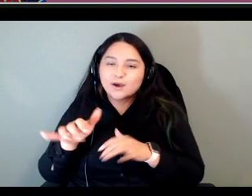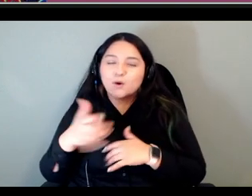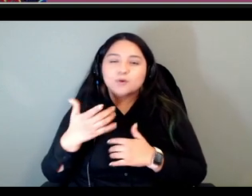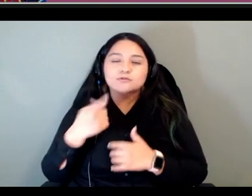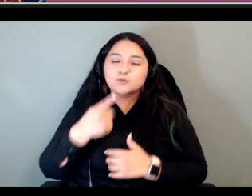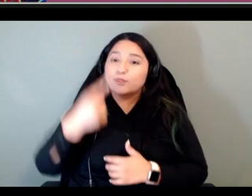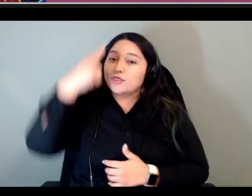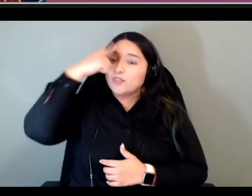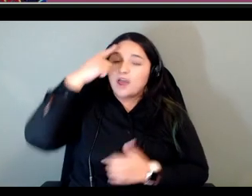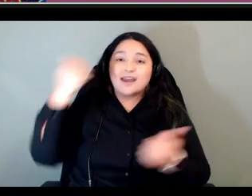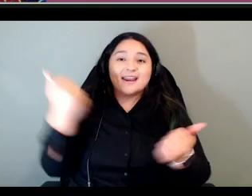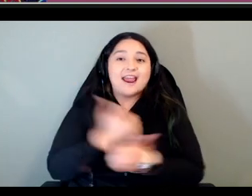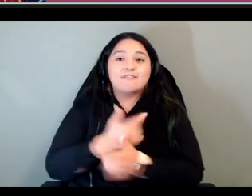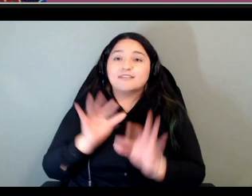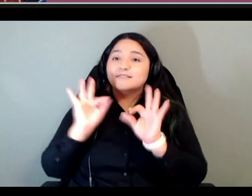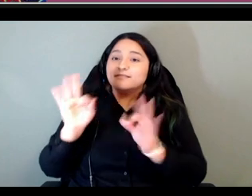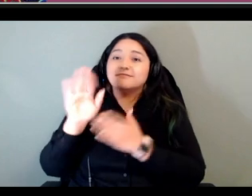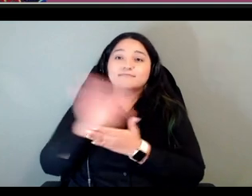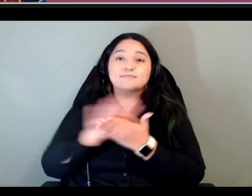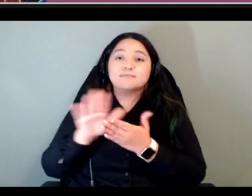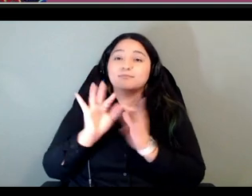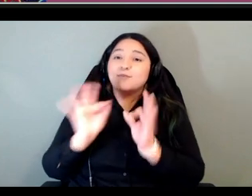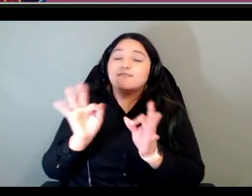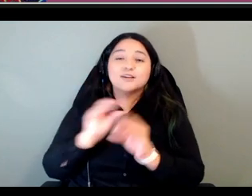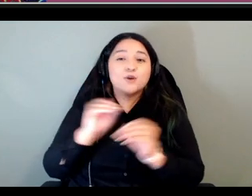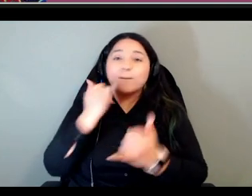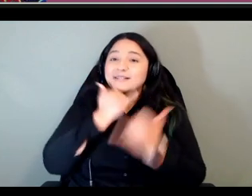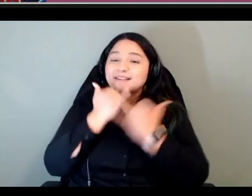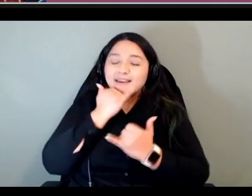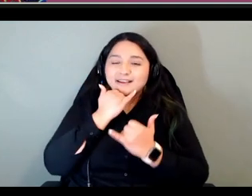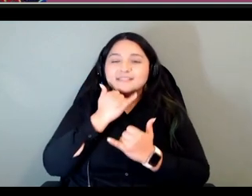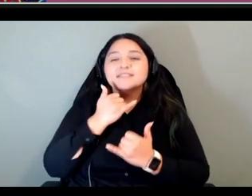you thought that everything was good and there's maybe some mistakes you need the time to go